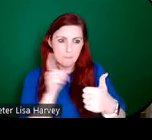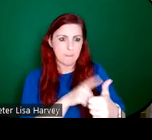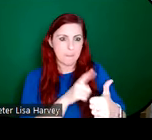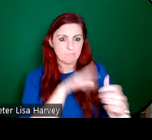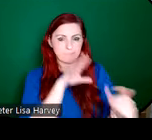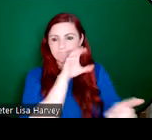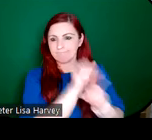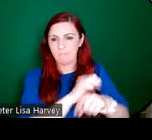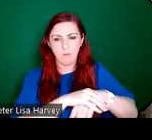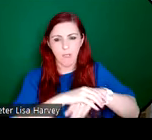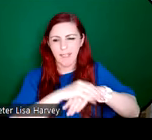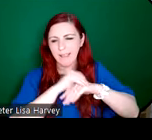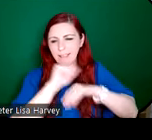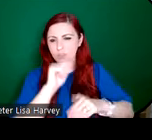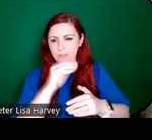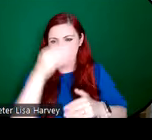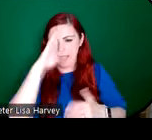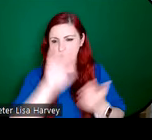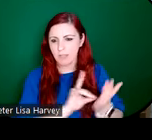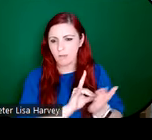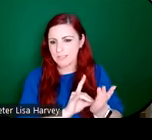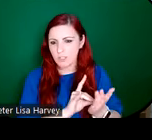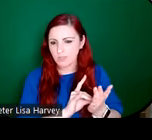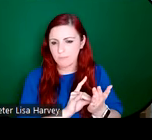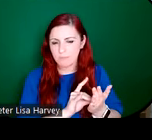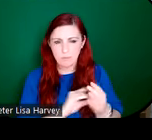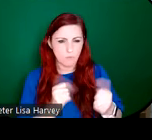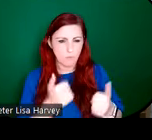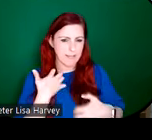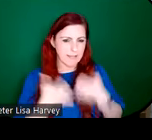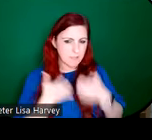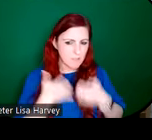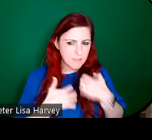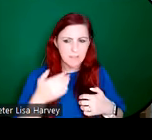Irish heritage. So there was great fascination with Ireland's ancient past,